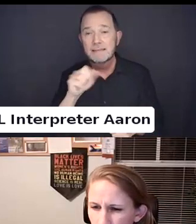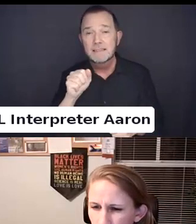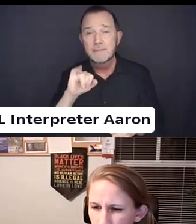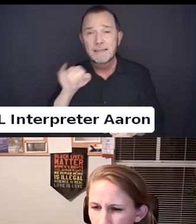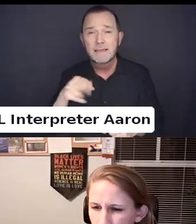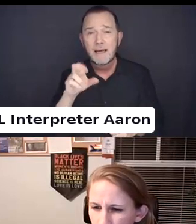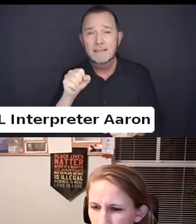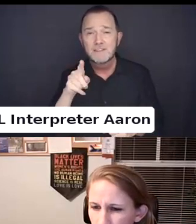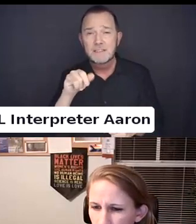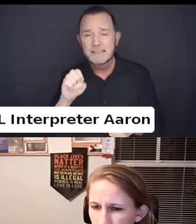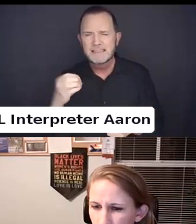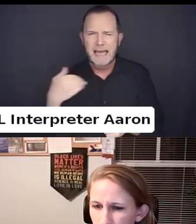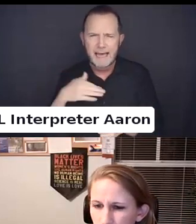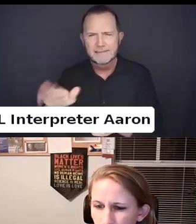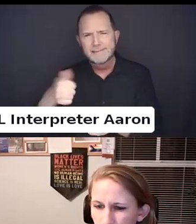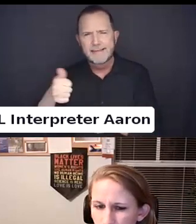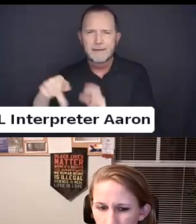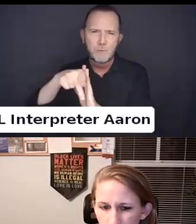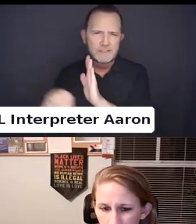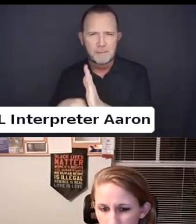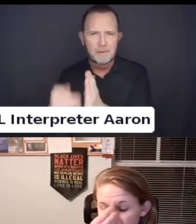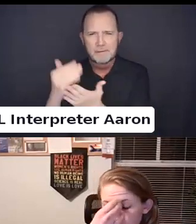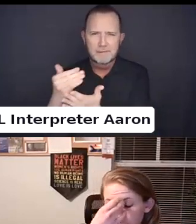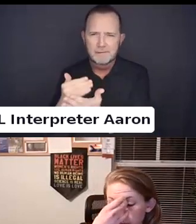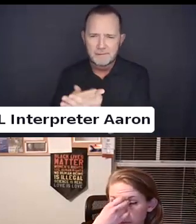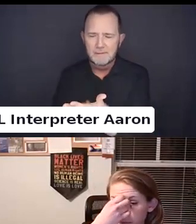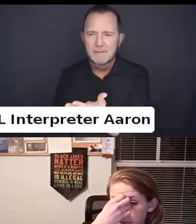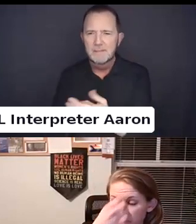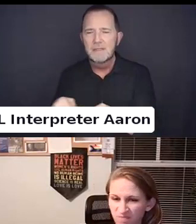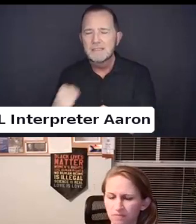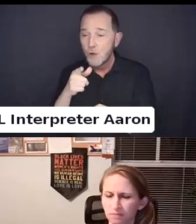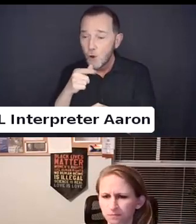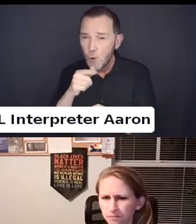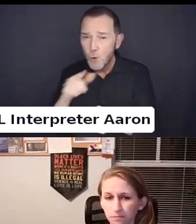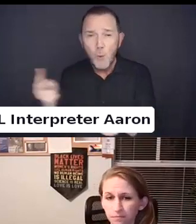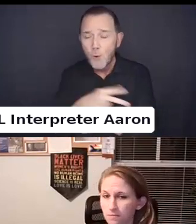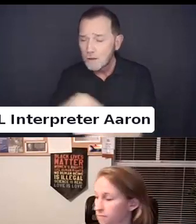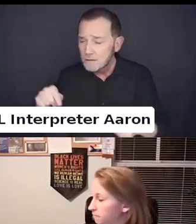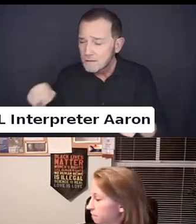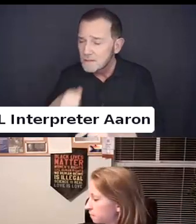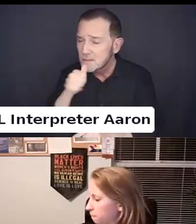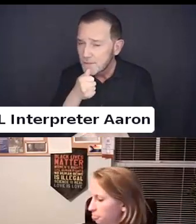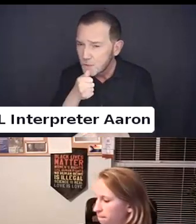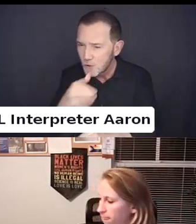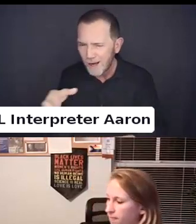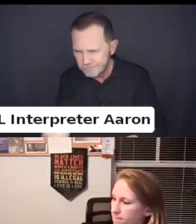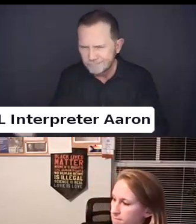The principles and the leadership of the most impacted and looking at all of these different issues and the elements of who we are.